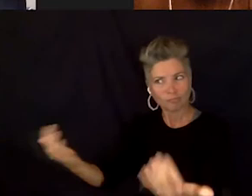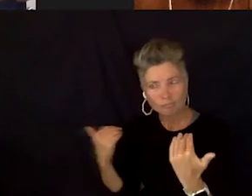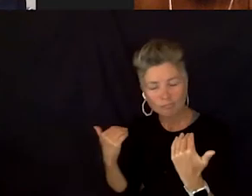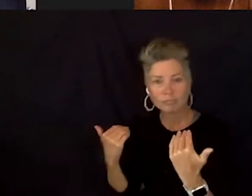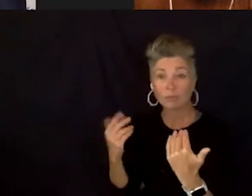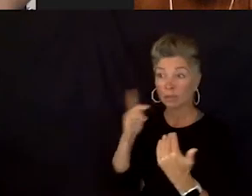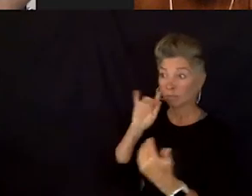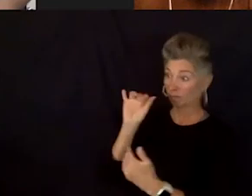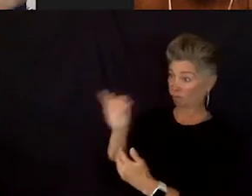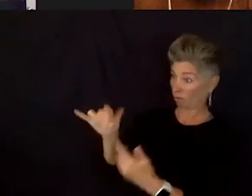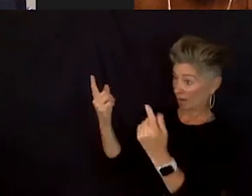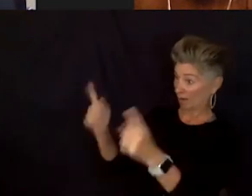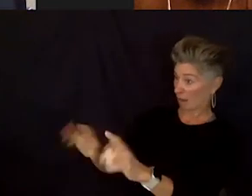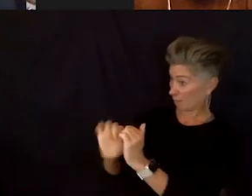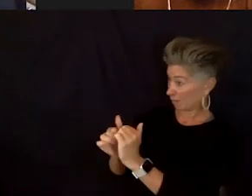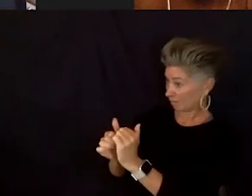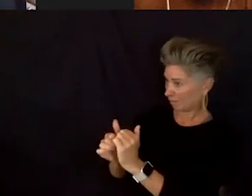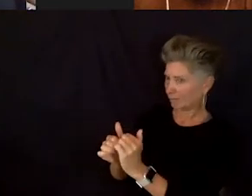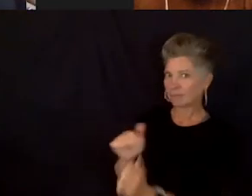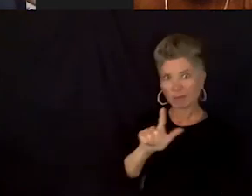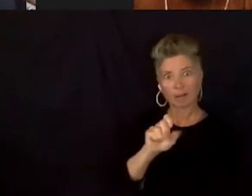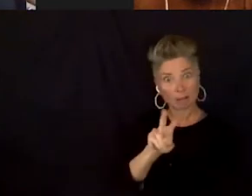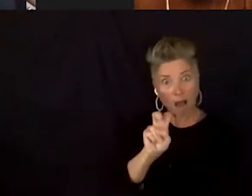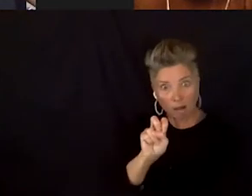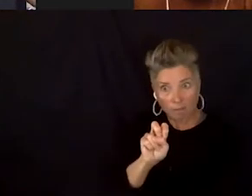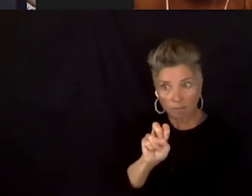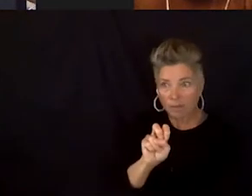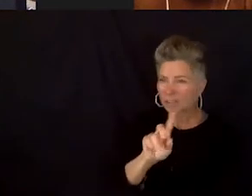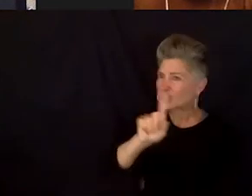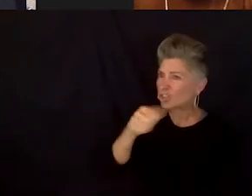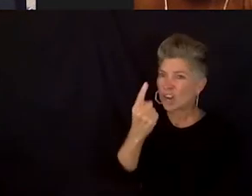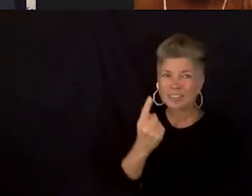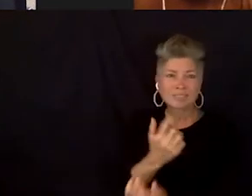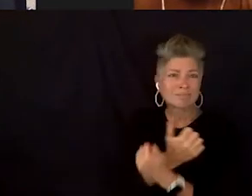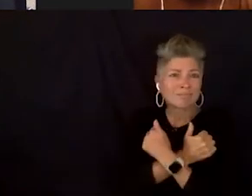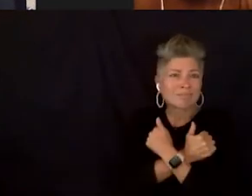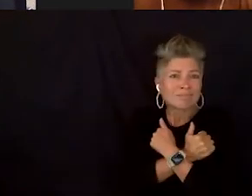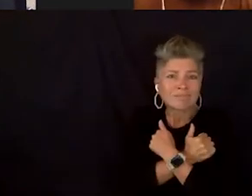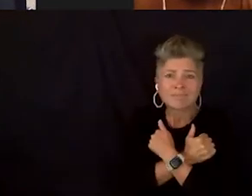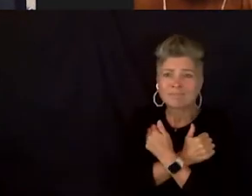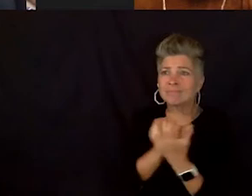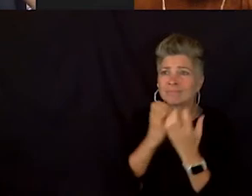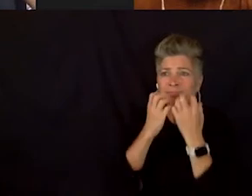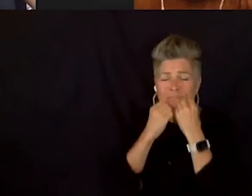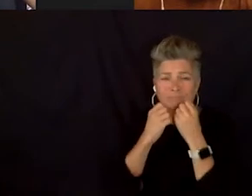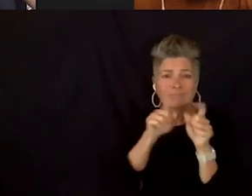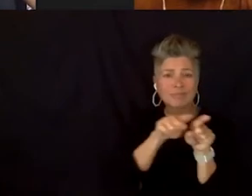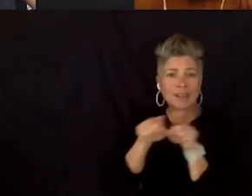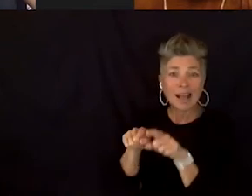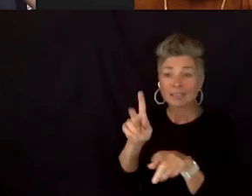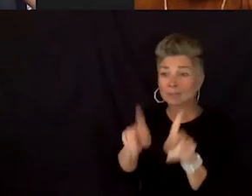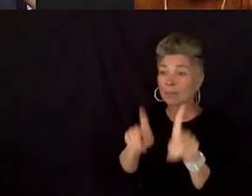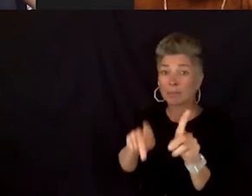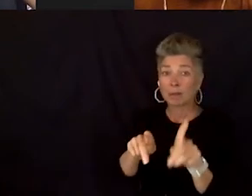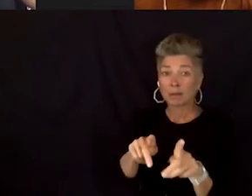is to love each other as just people. Hey! You're, you got 300 years worth of hurt.